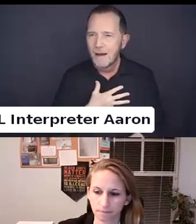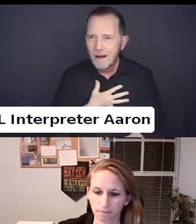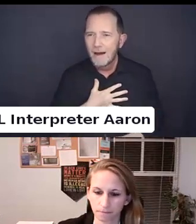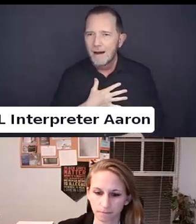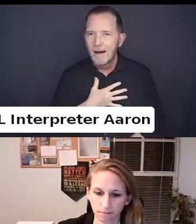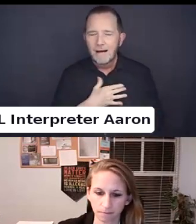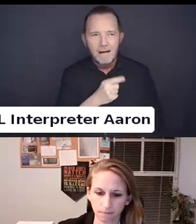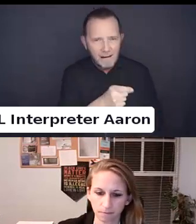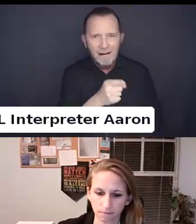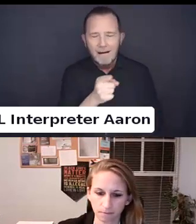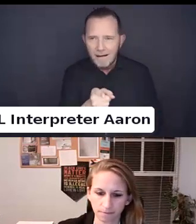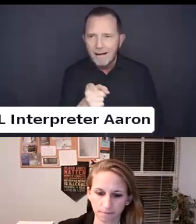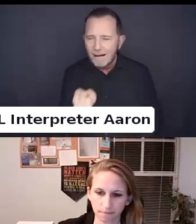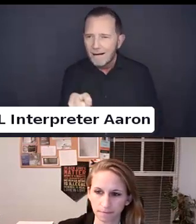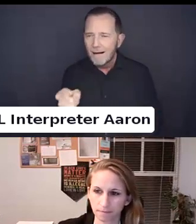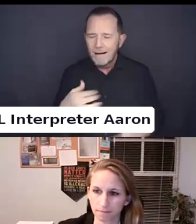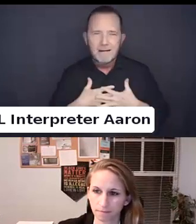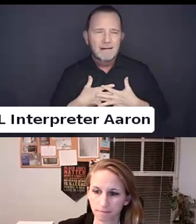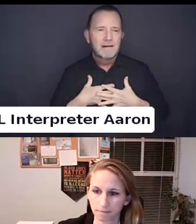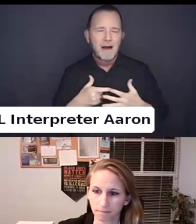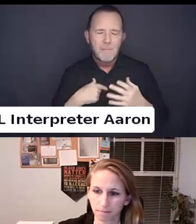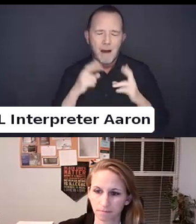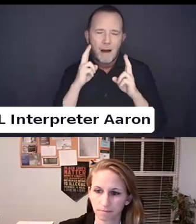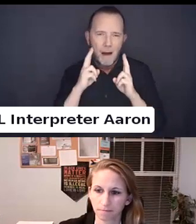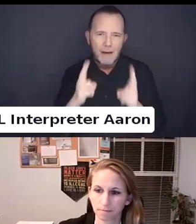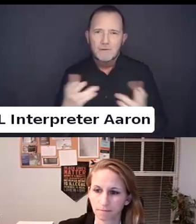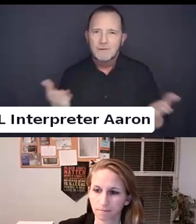I'm honored to share a space with you all.